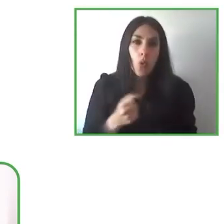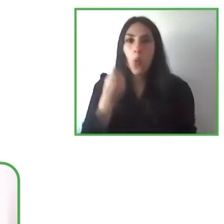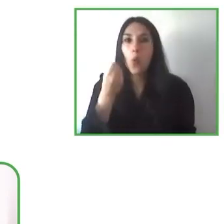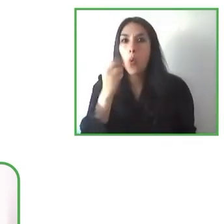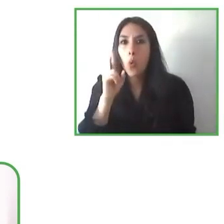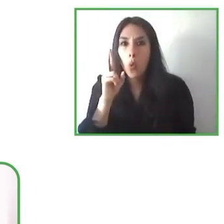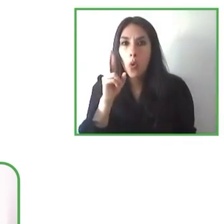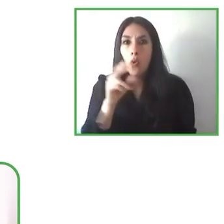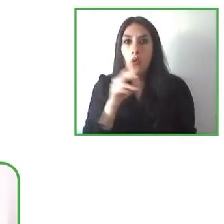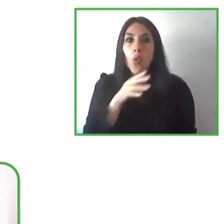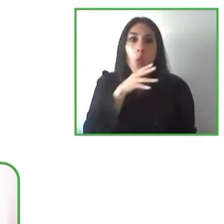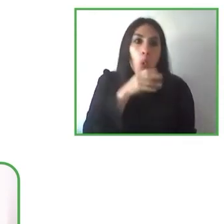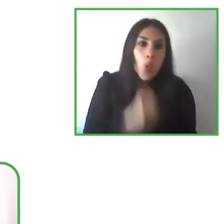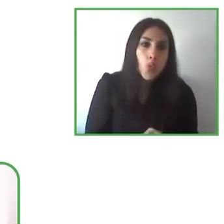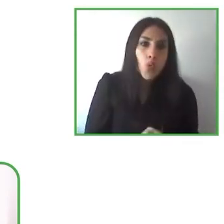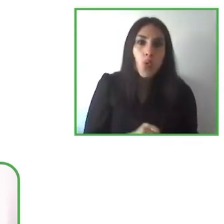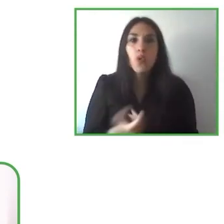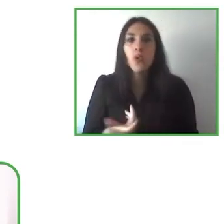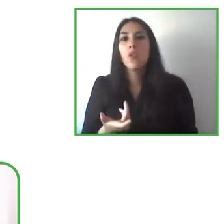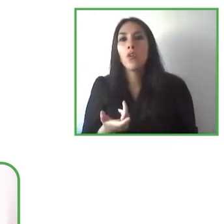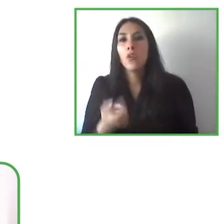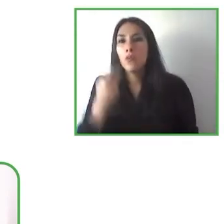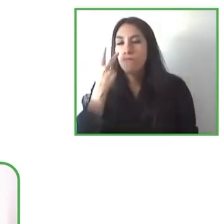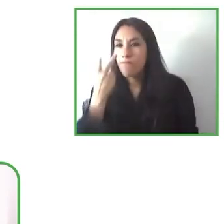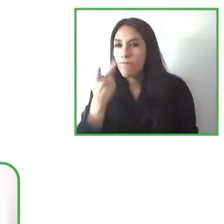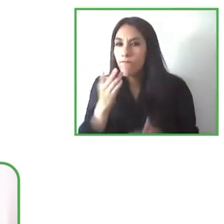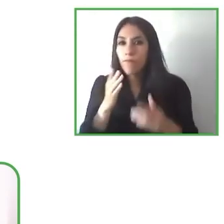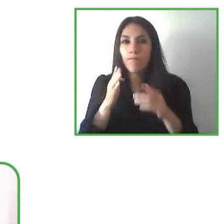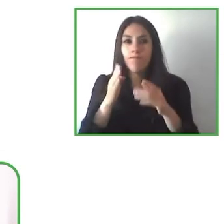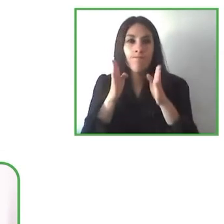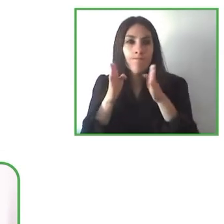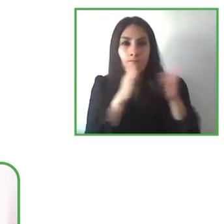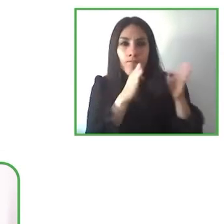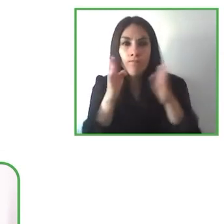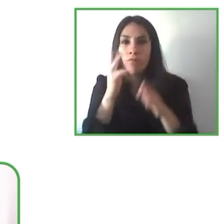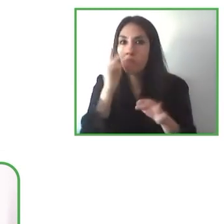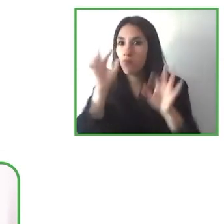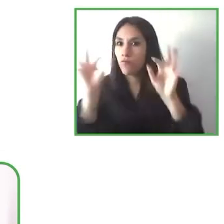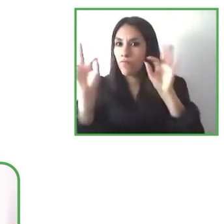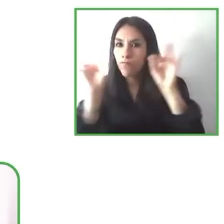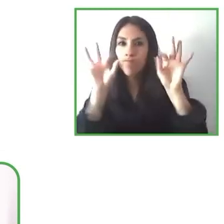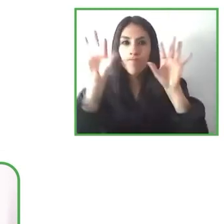we always have to include these people in the design from the design phase